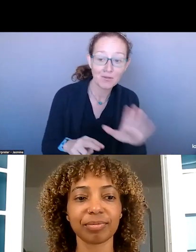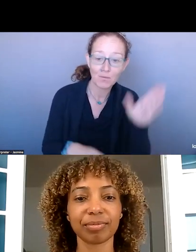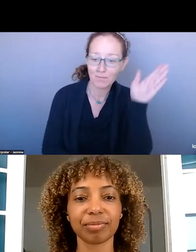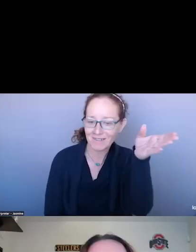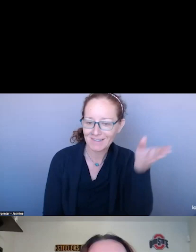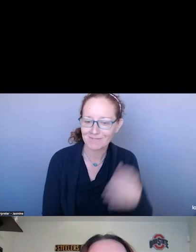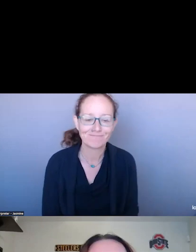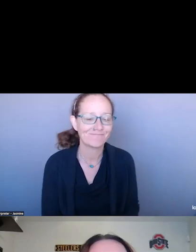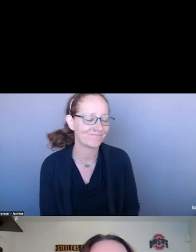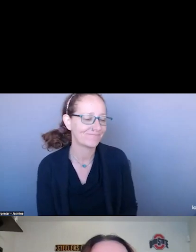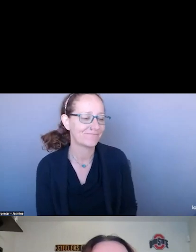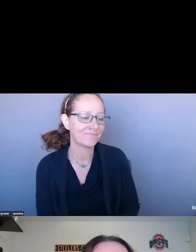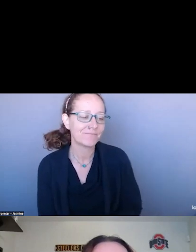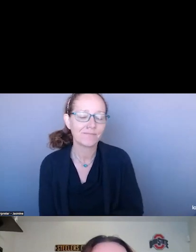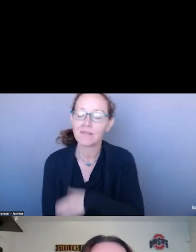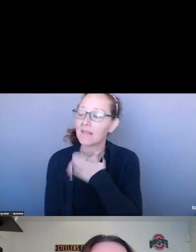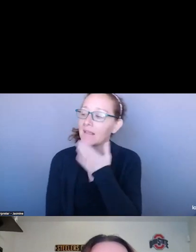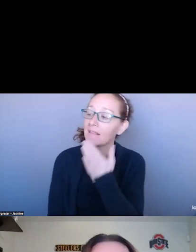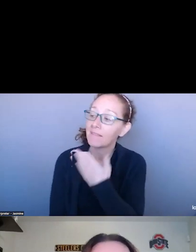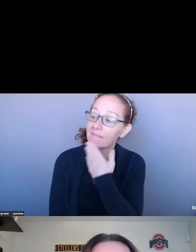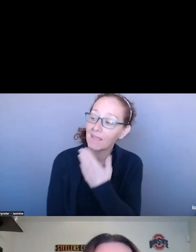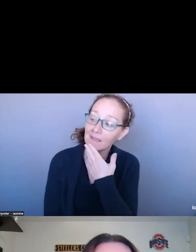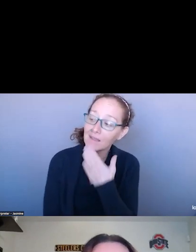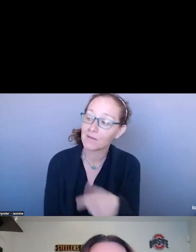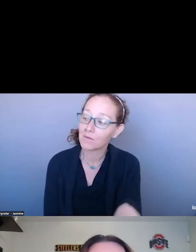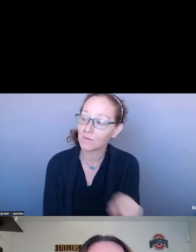EVERYONE TO HAVING ME TODAY. IT IS AN HONOR TO SPEAK WITH ALL OF YOU.